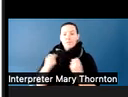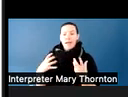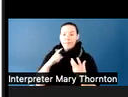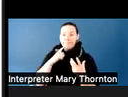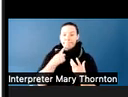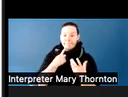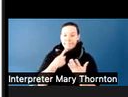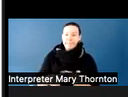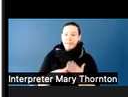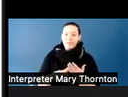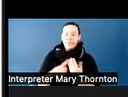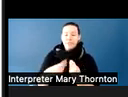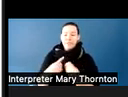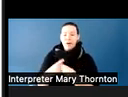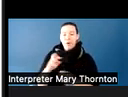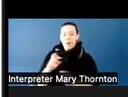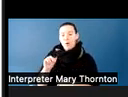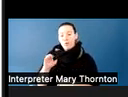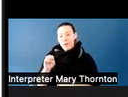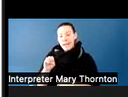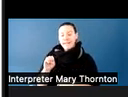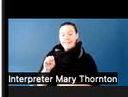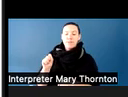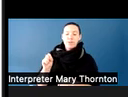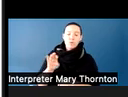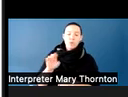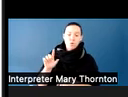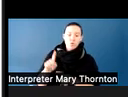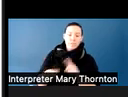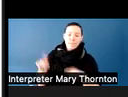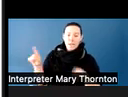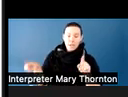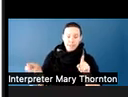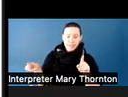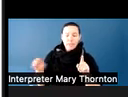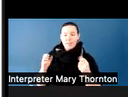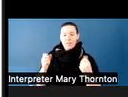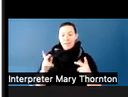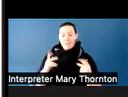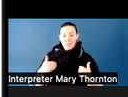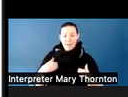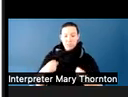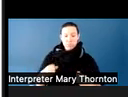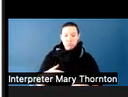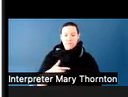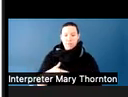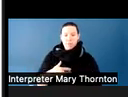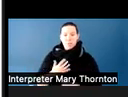have had different opinions or thoughts or things they wanted to communicate. And so the professor told us, basically,